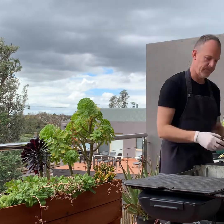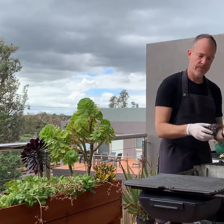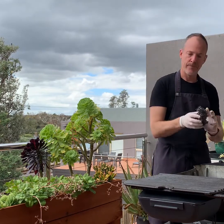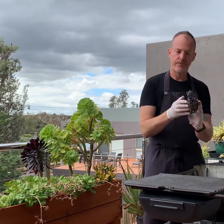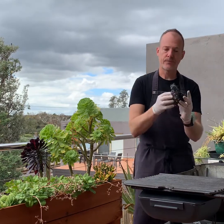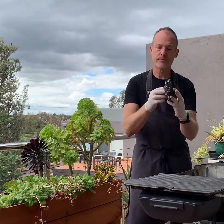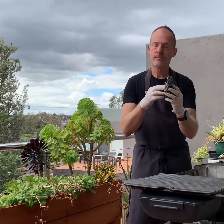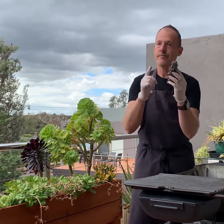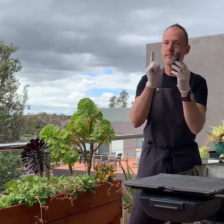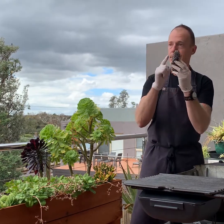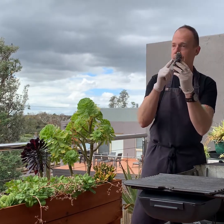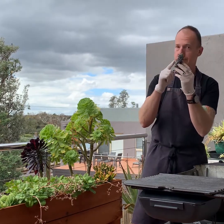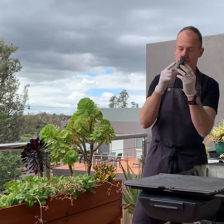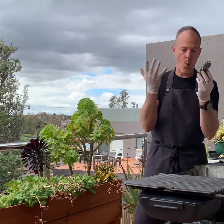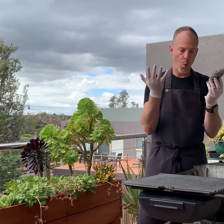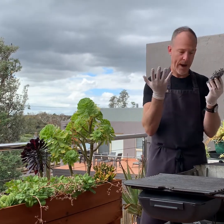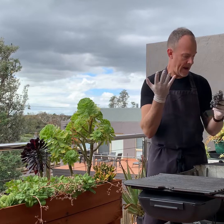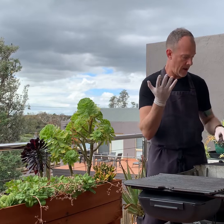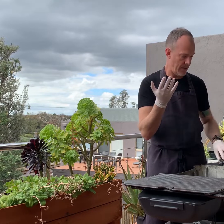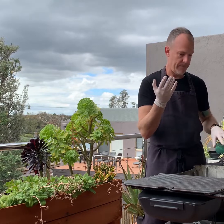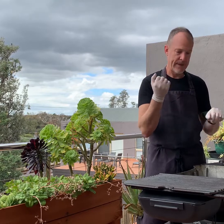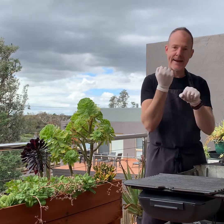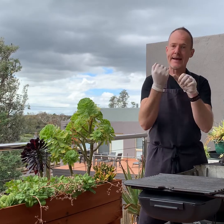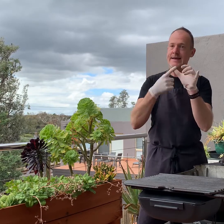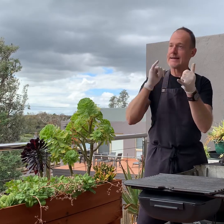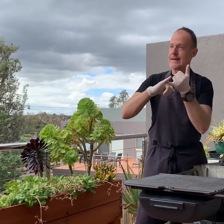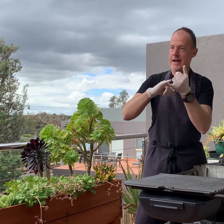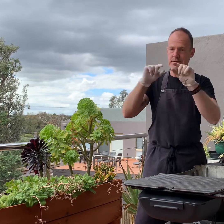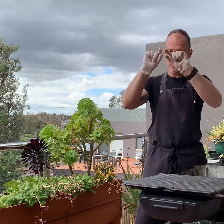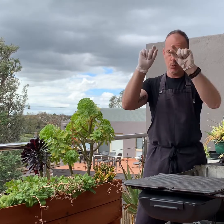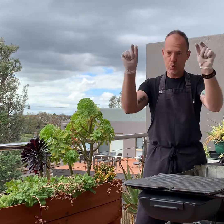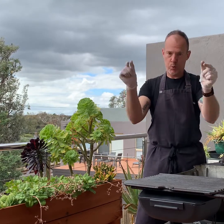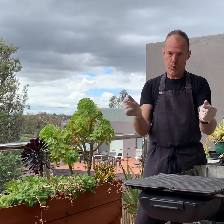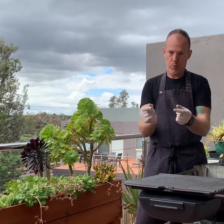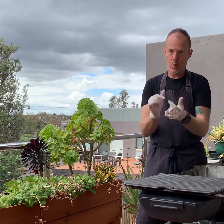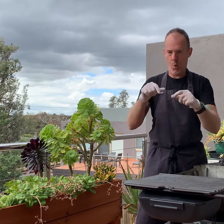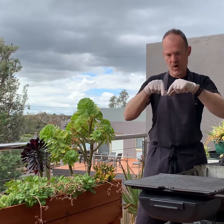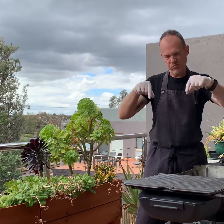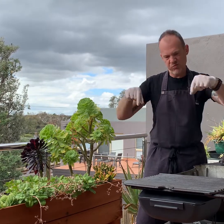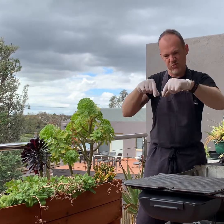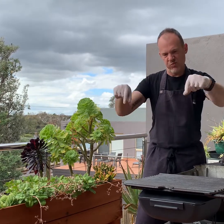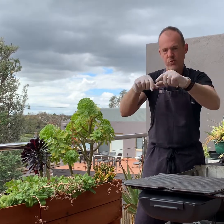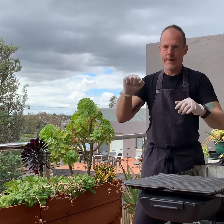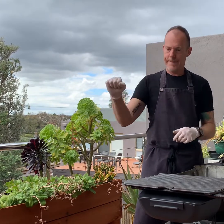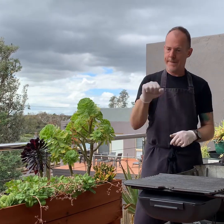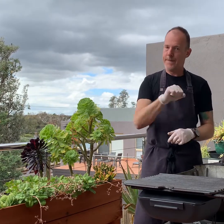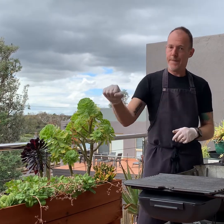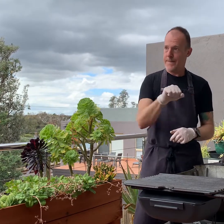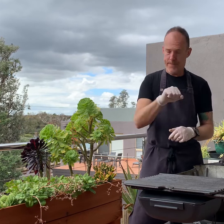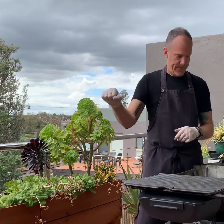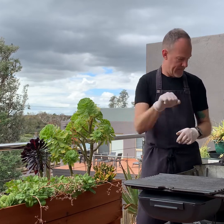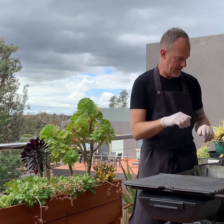With the steel wool, now clean the gas pipes under the hotplate.